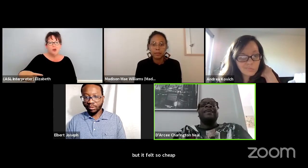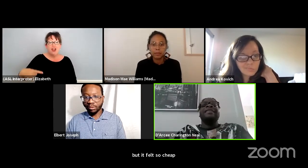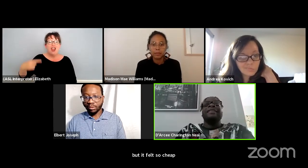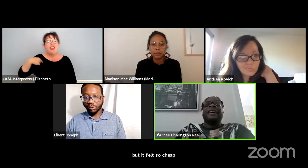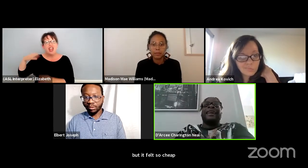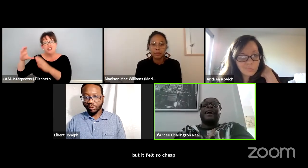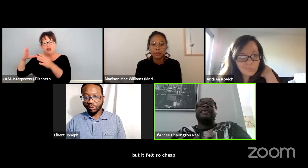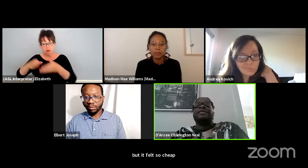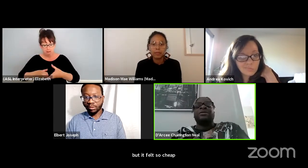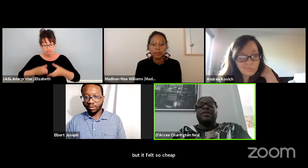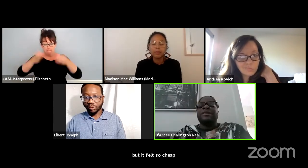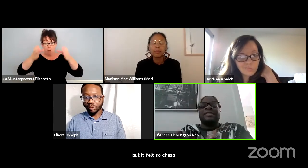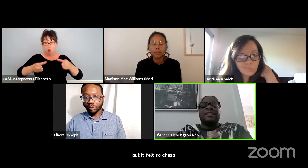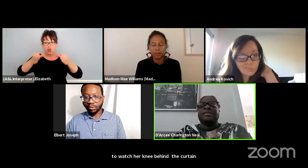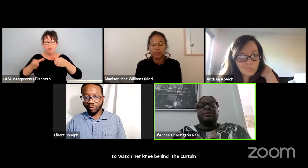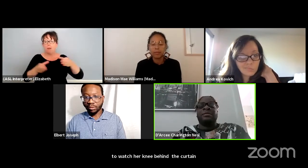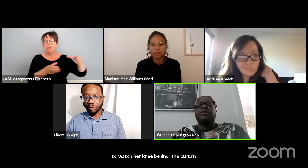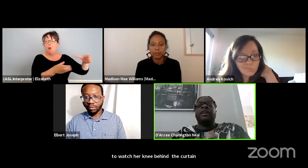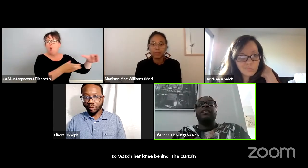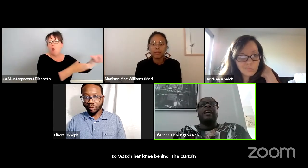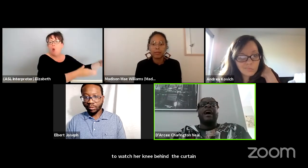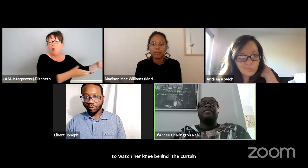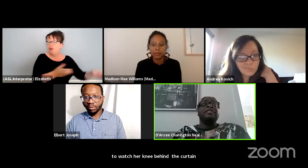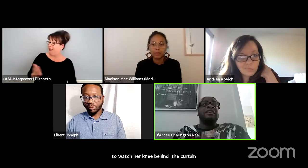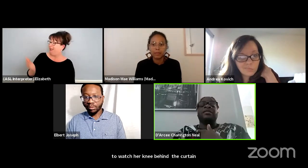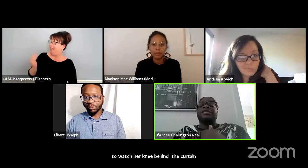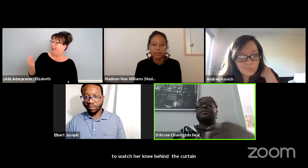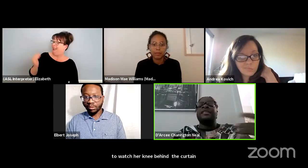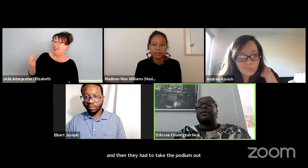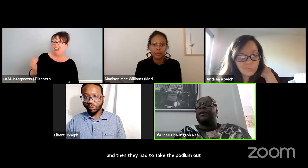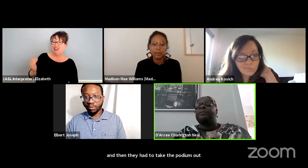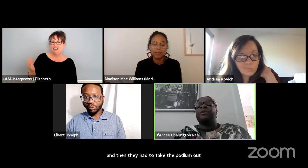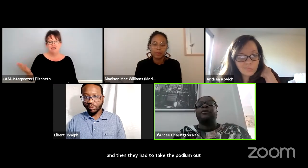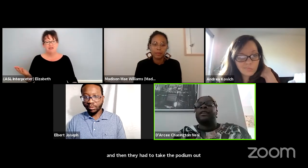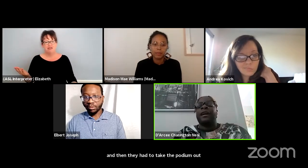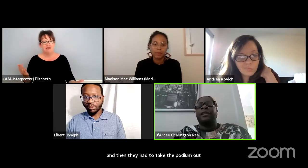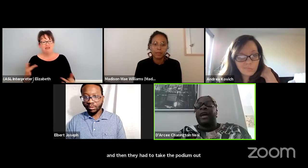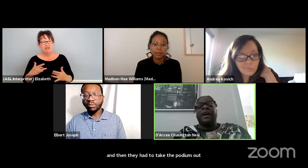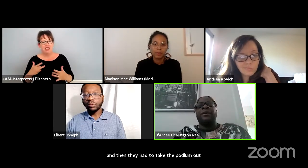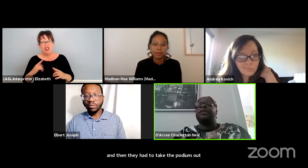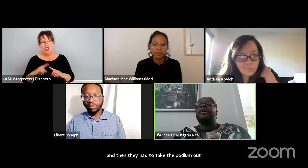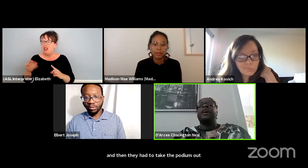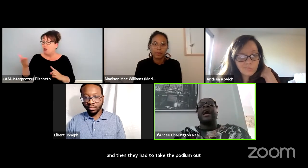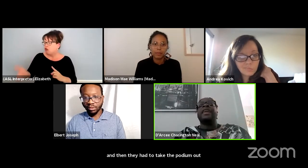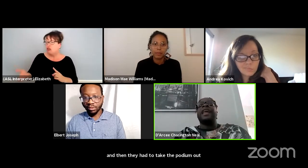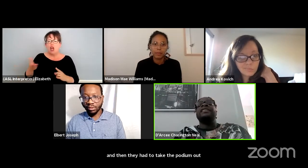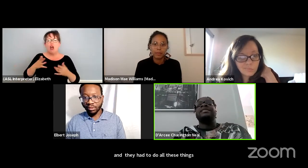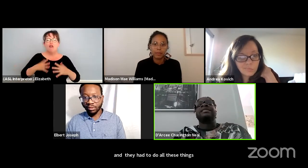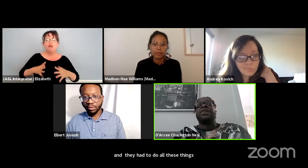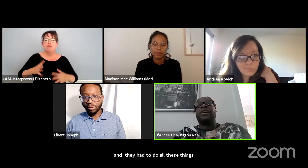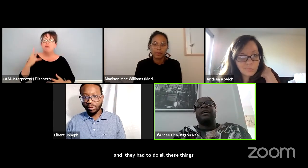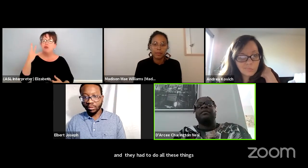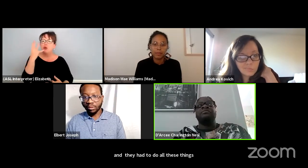and like they had to do all these things to move it. And then, you know she was there with her beautiful yellow gown. And I just thought,